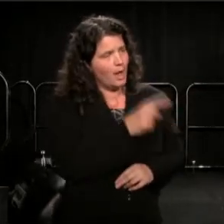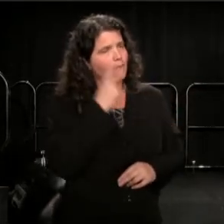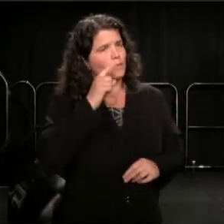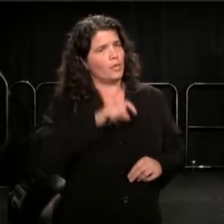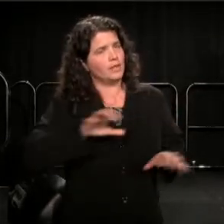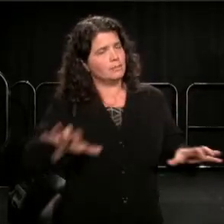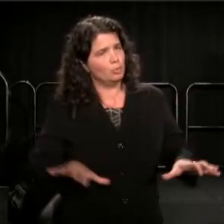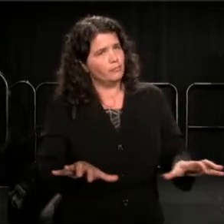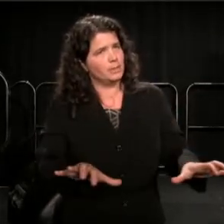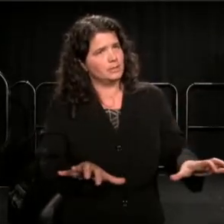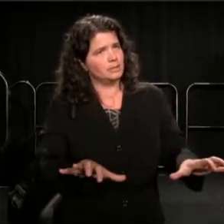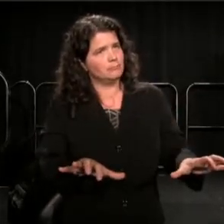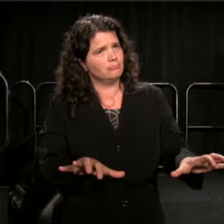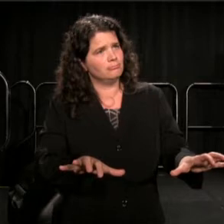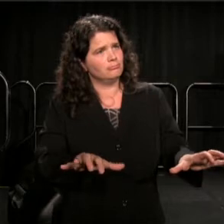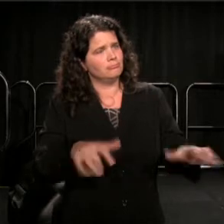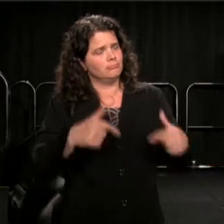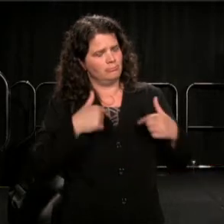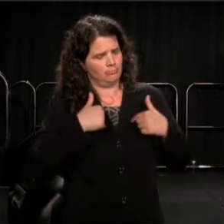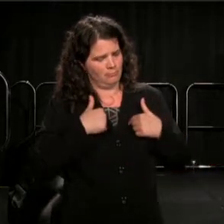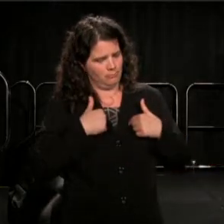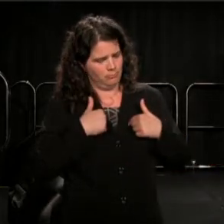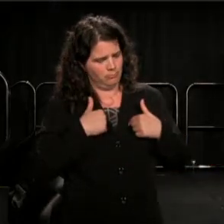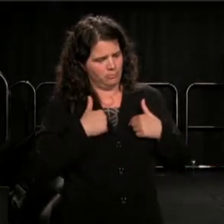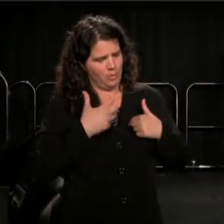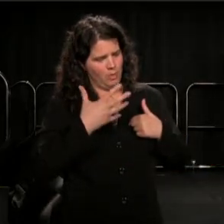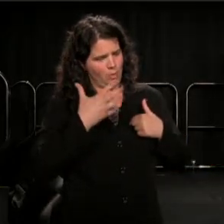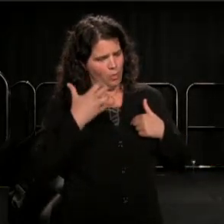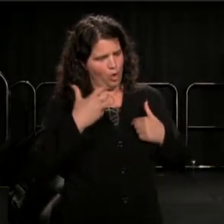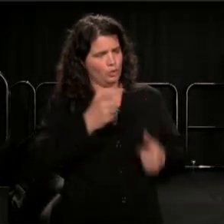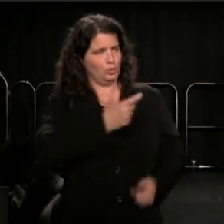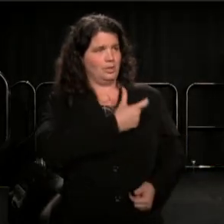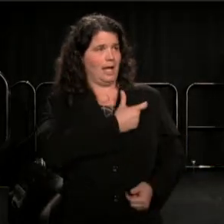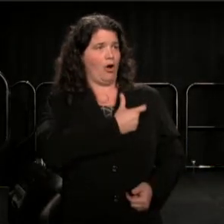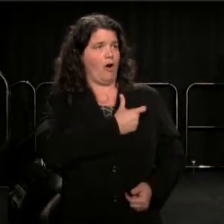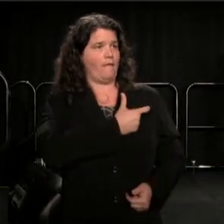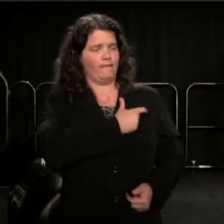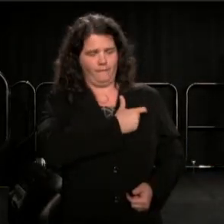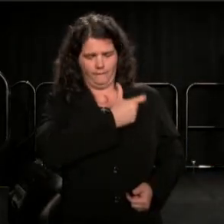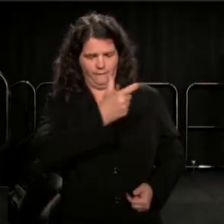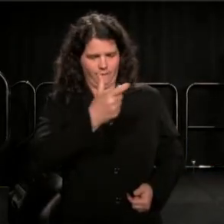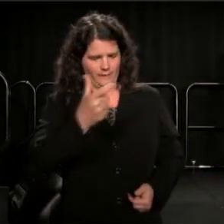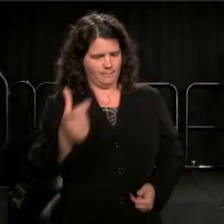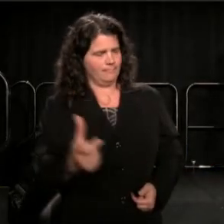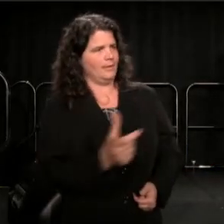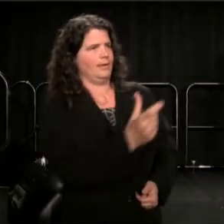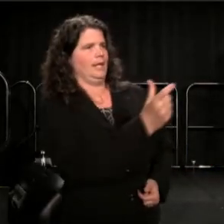I want to take off my badge and give it to you."